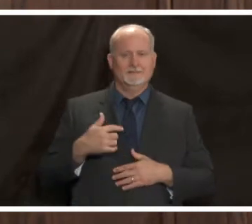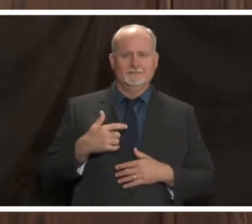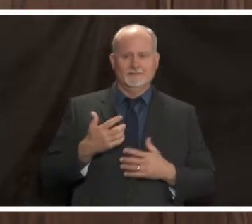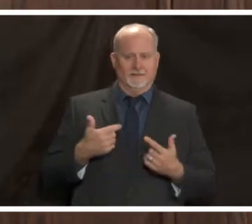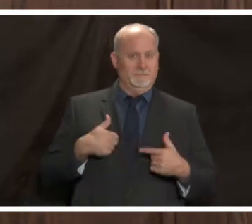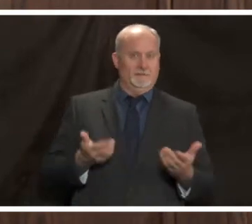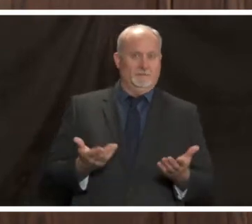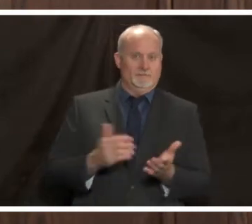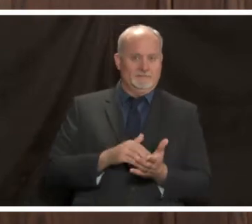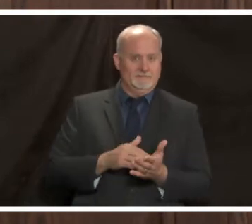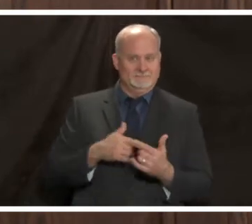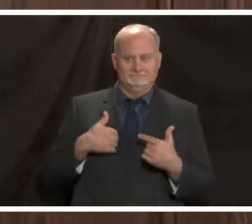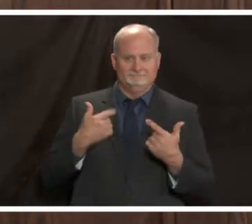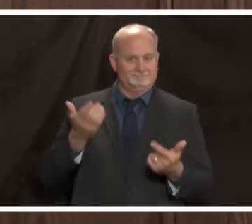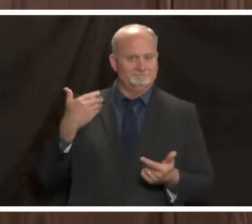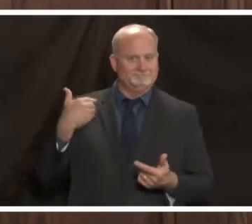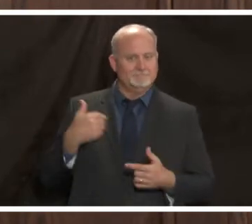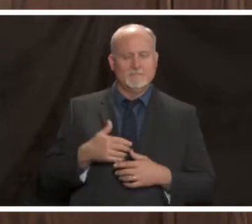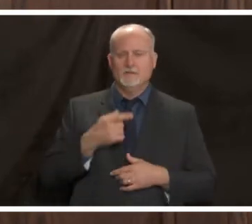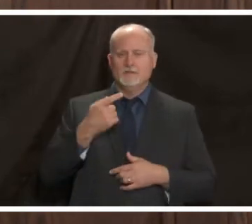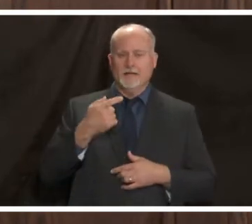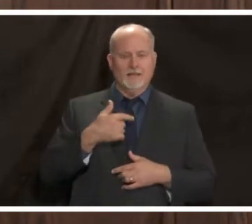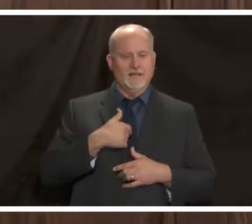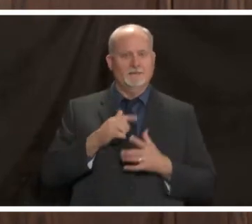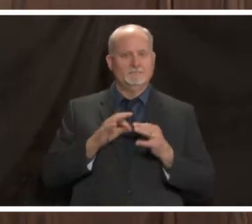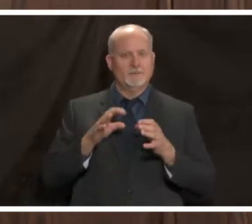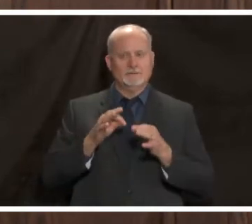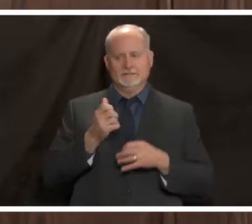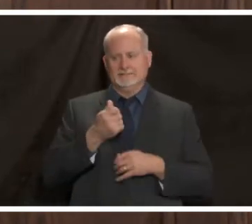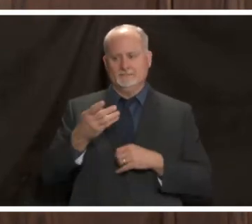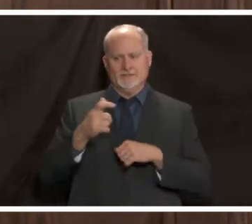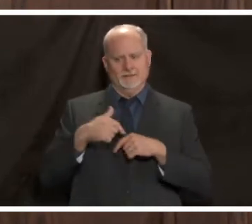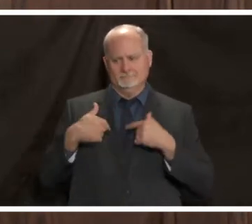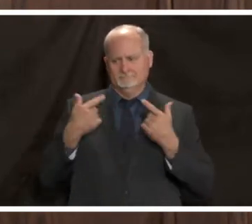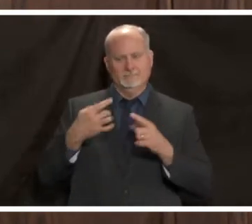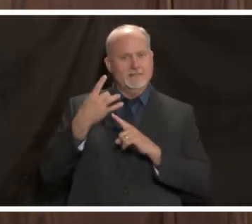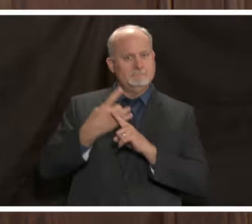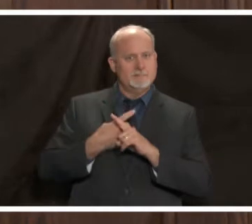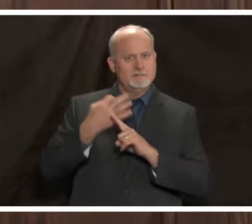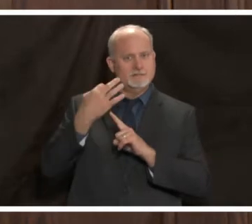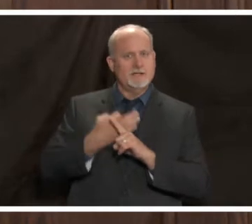and you've heard from me several times over the last eight to nine months so i'm going